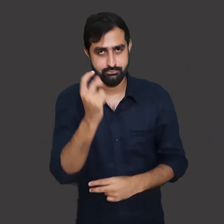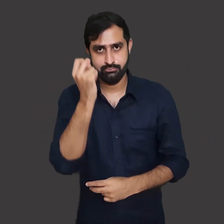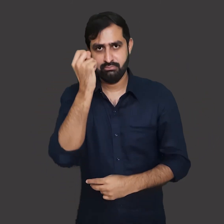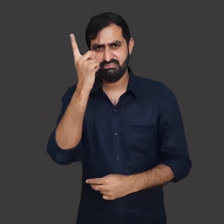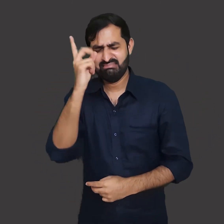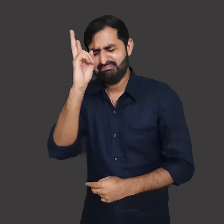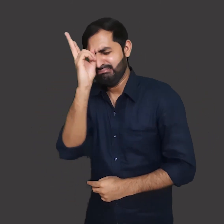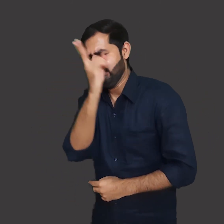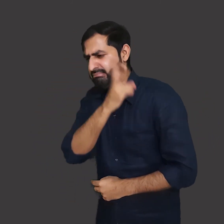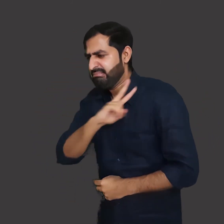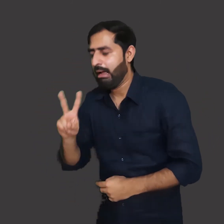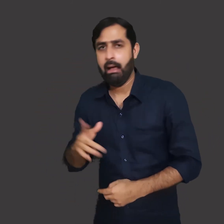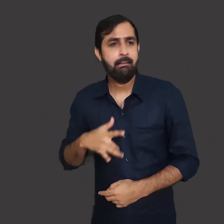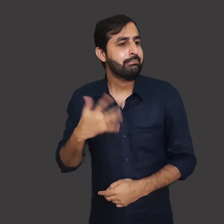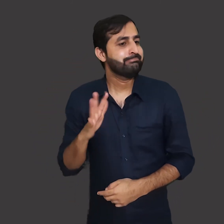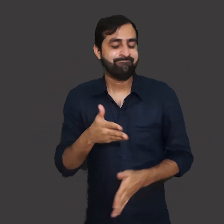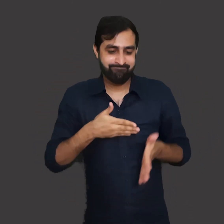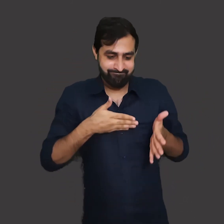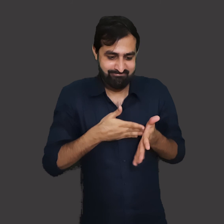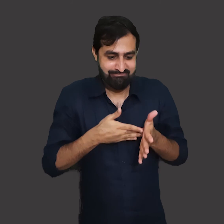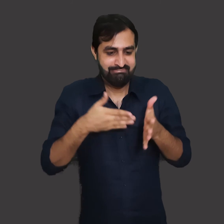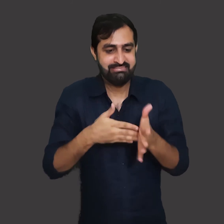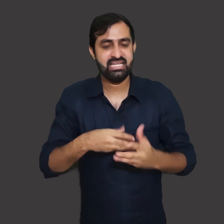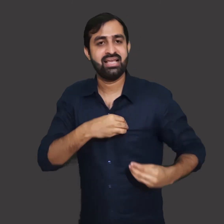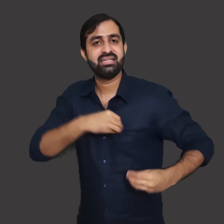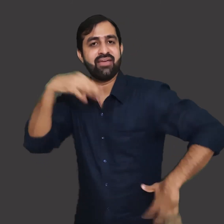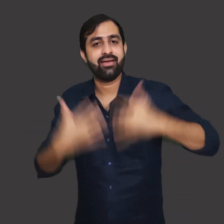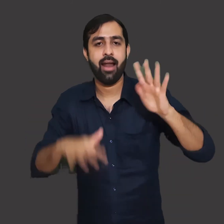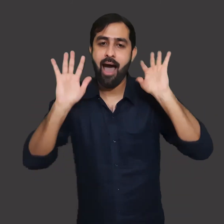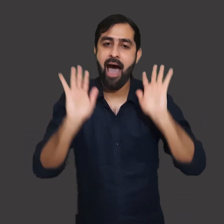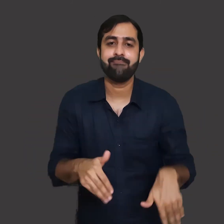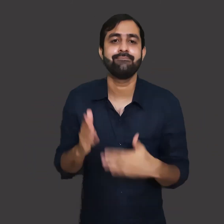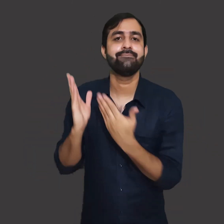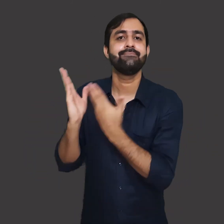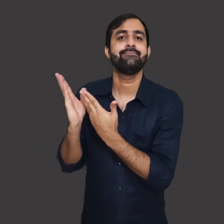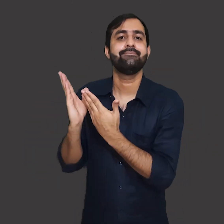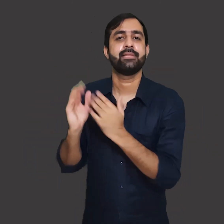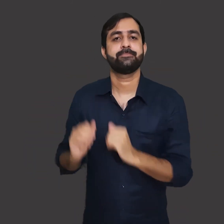people realize the ill effects of building dams on the environment and the people.